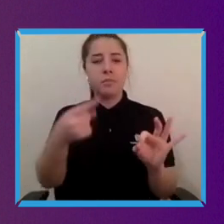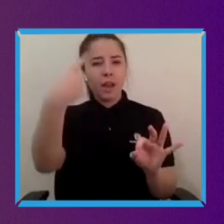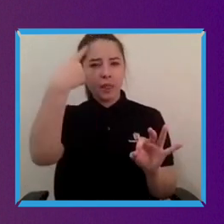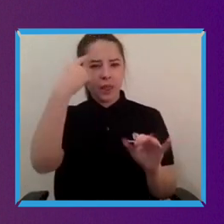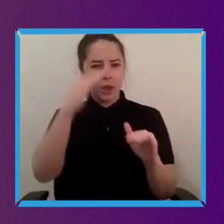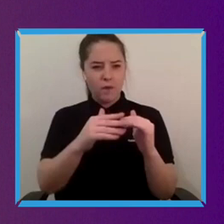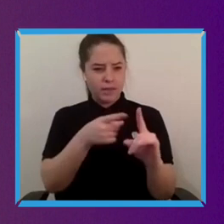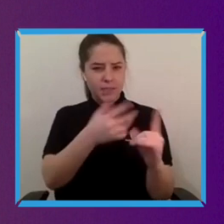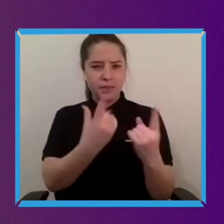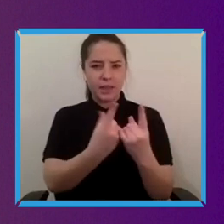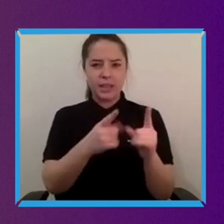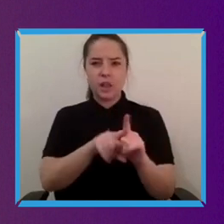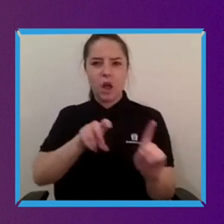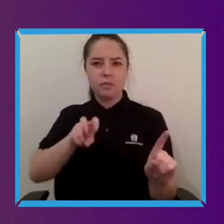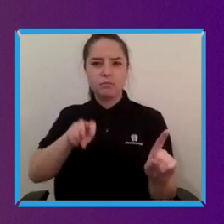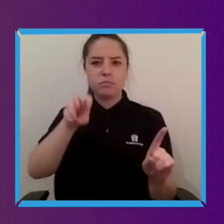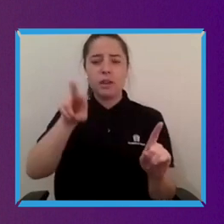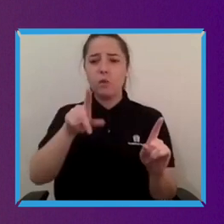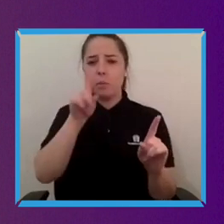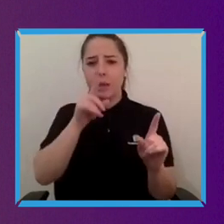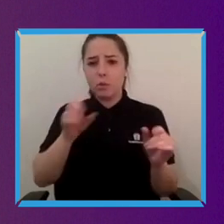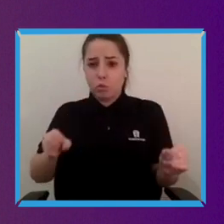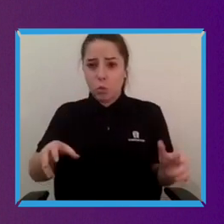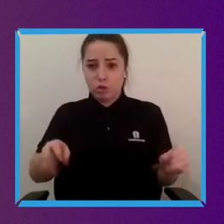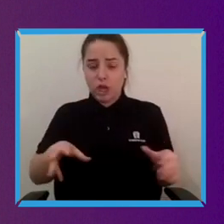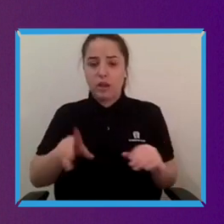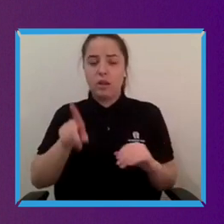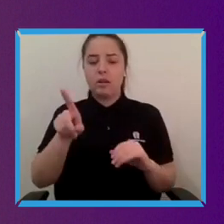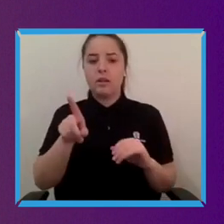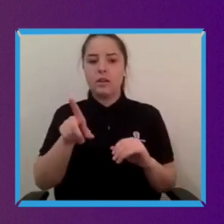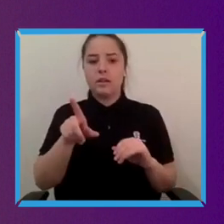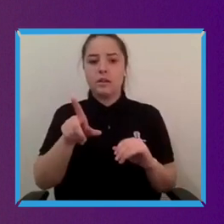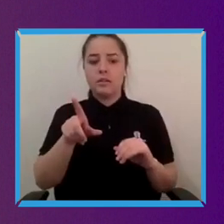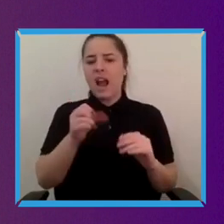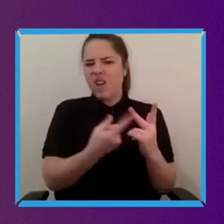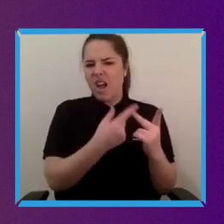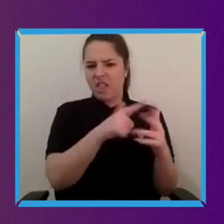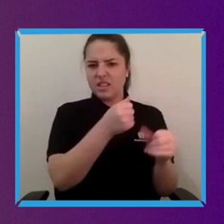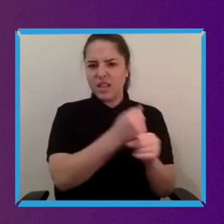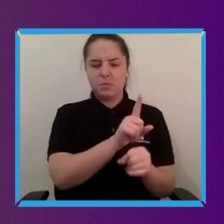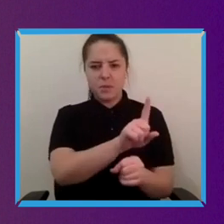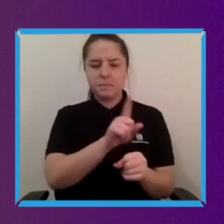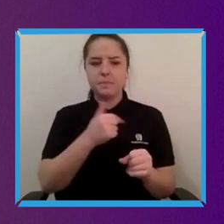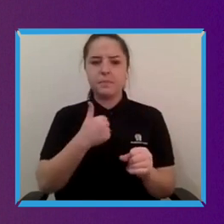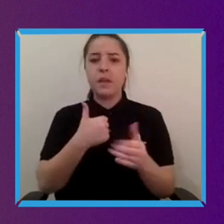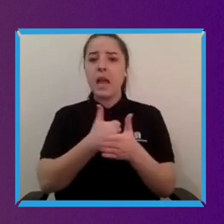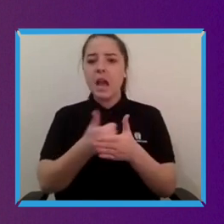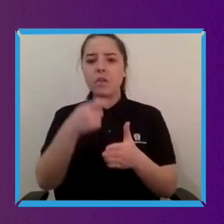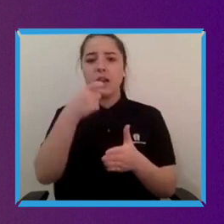for wheelchairs. And there are a few other classic examples as well but every couple of years there'll be an announcement about